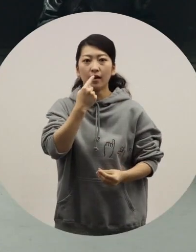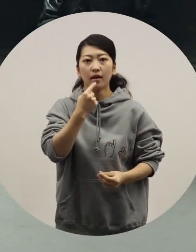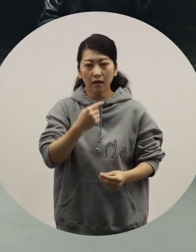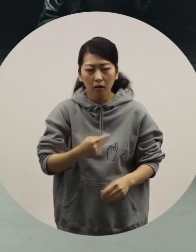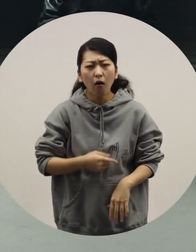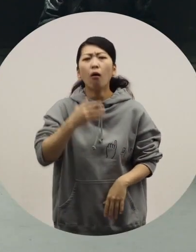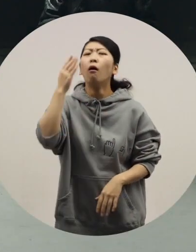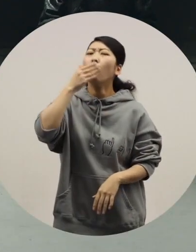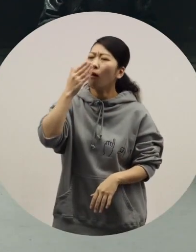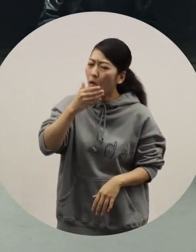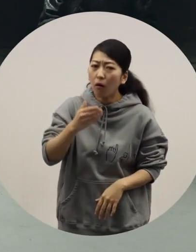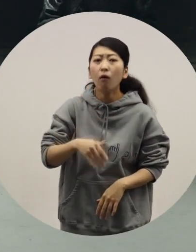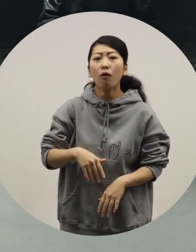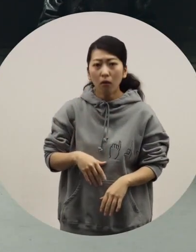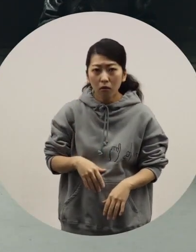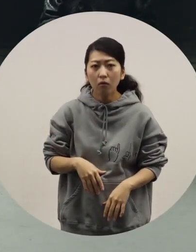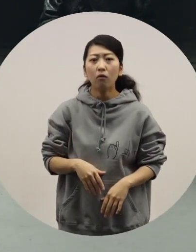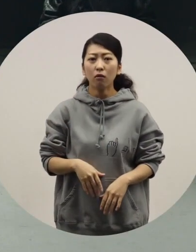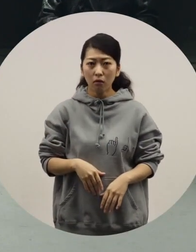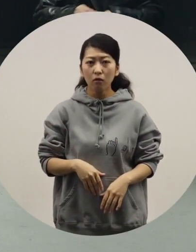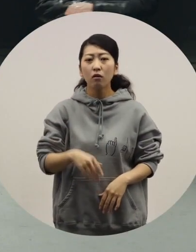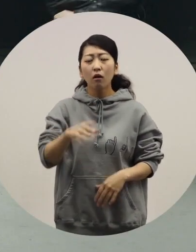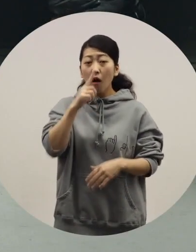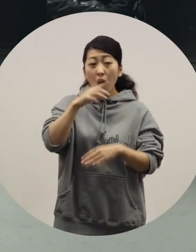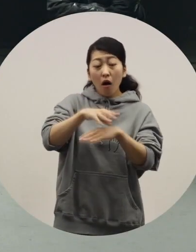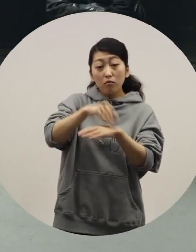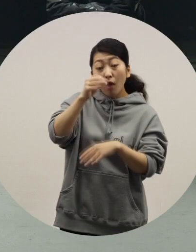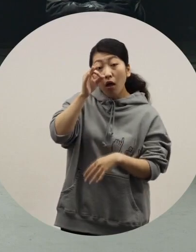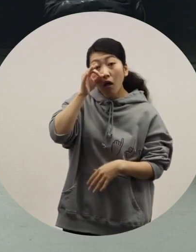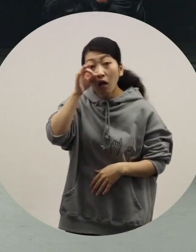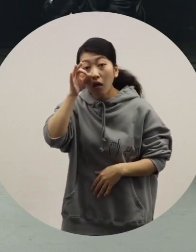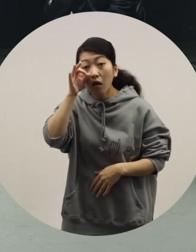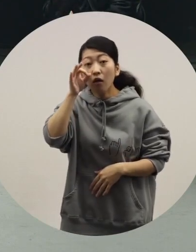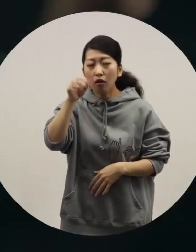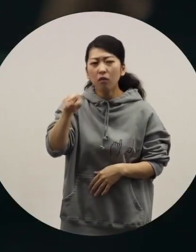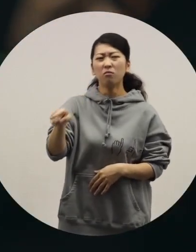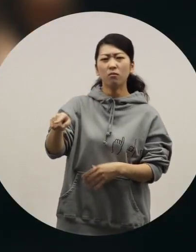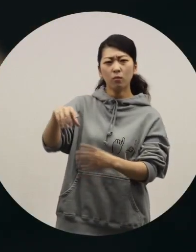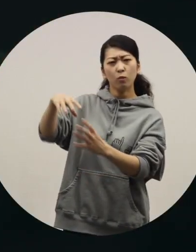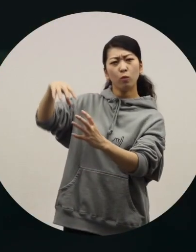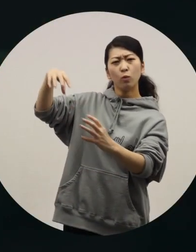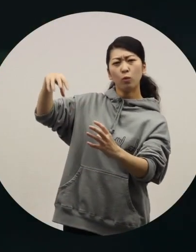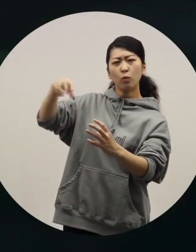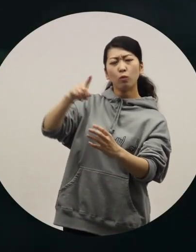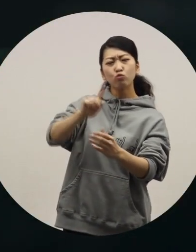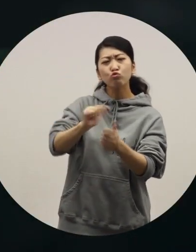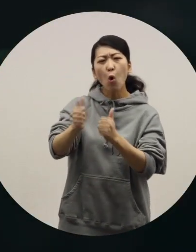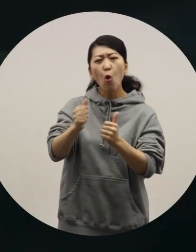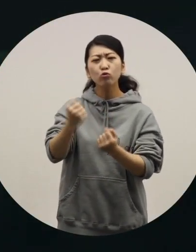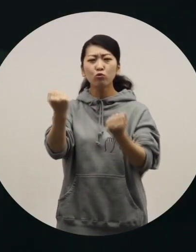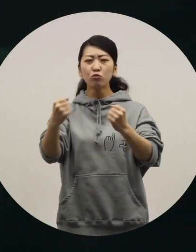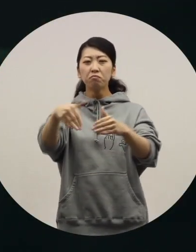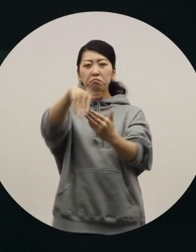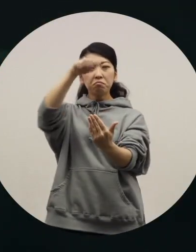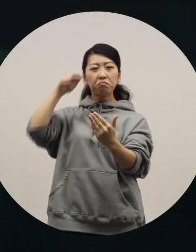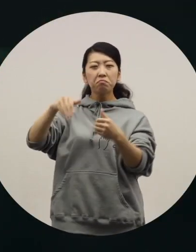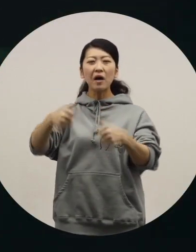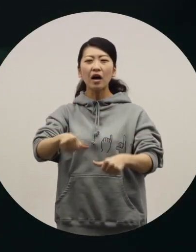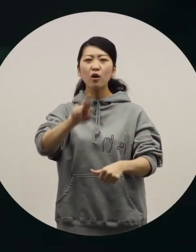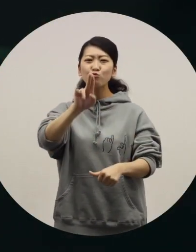[Ochiai] I see. When I saw it for the first time, I thought WHILL's designs look like sports cars.